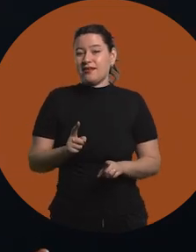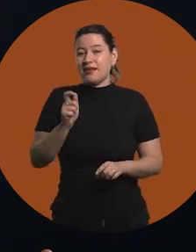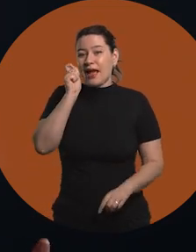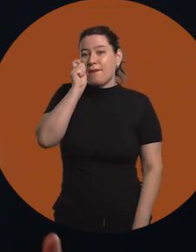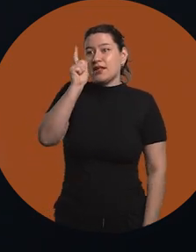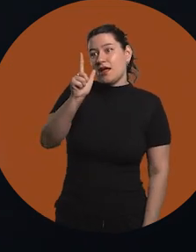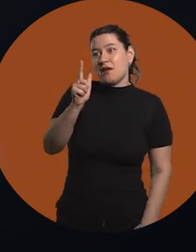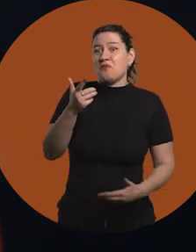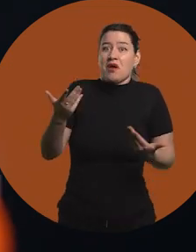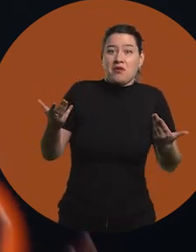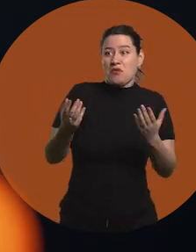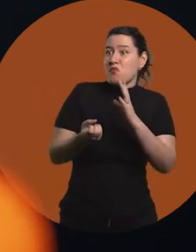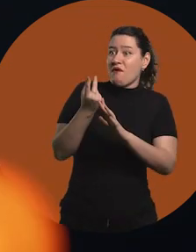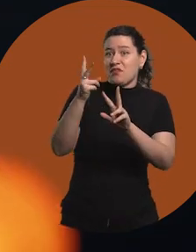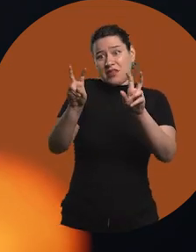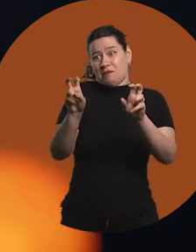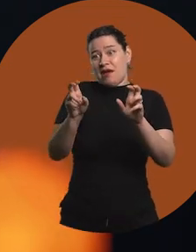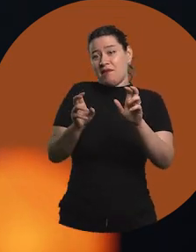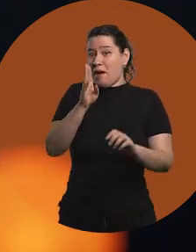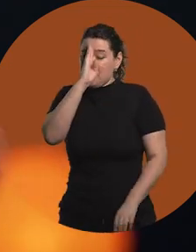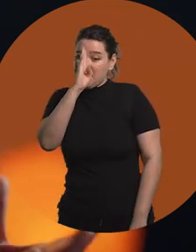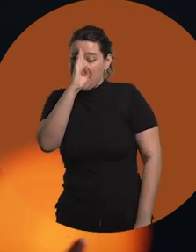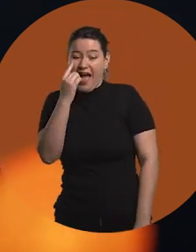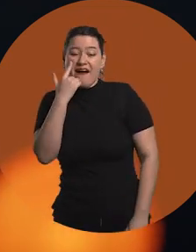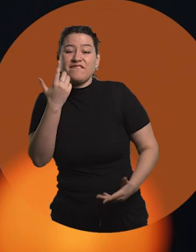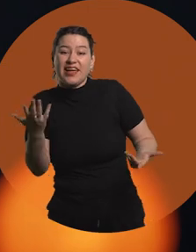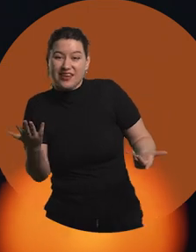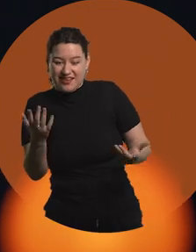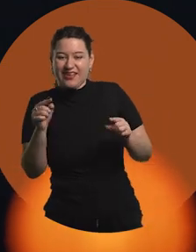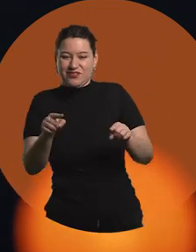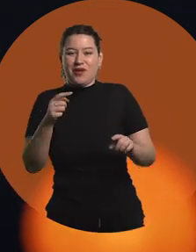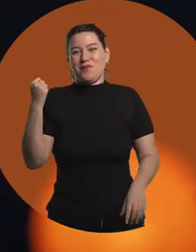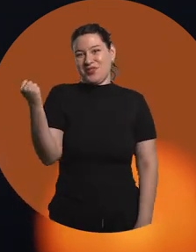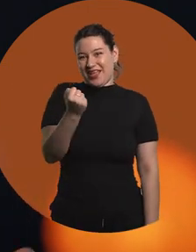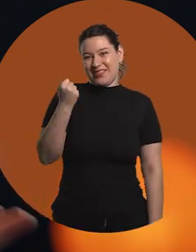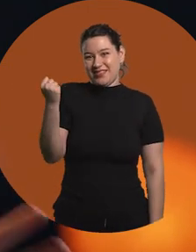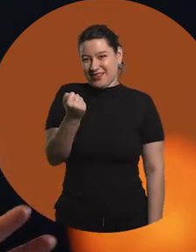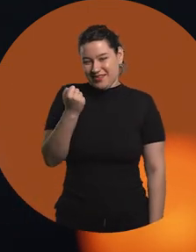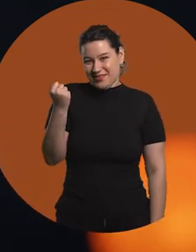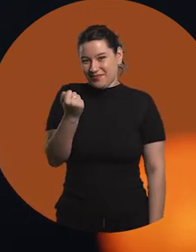to have the ability to learn a new topic, to get into such topics.